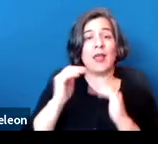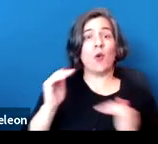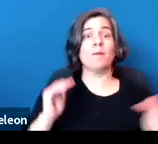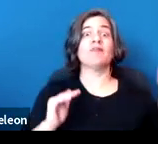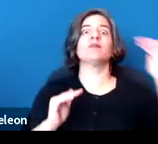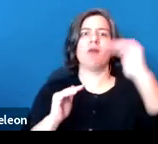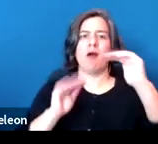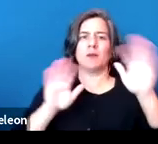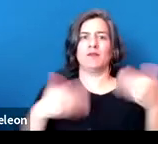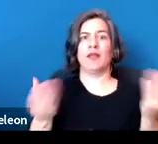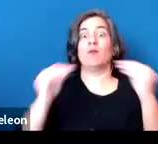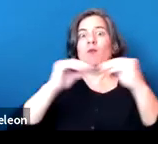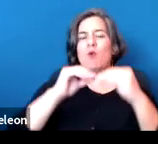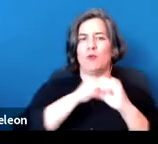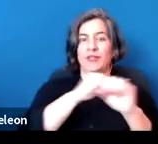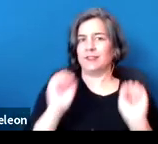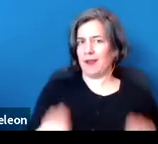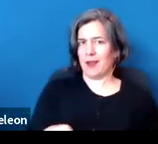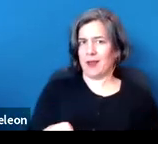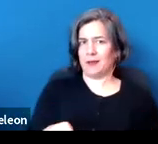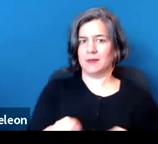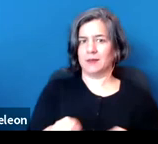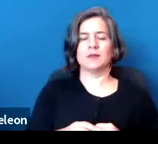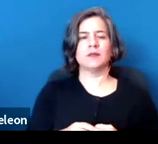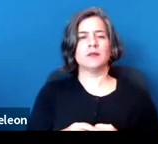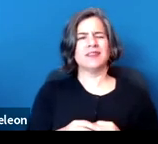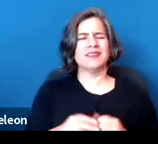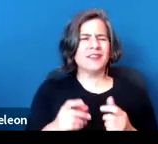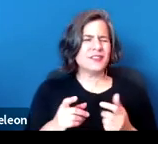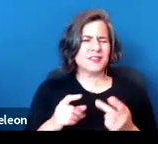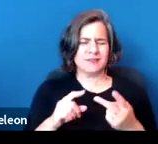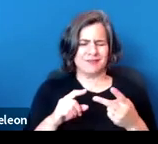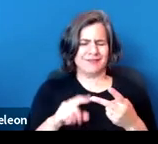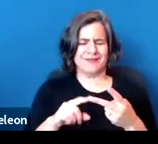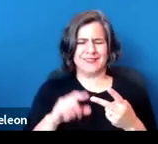So with that constitutional basis, we're going to touch briefly